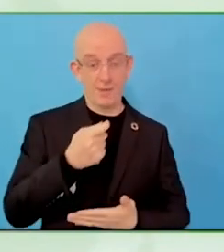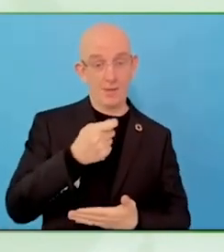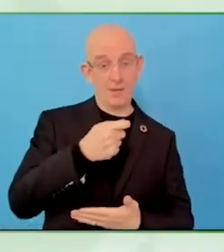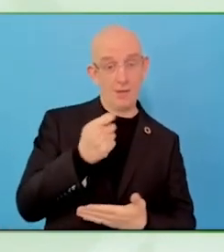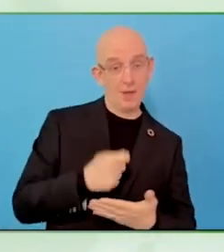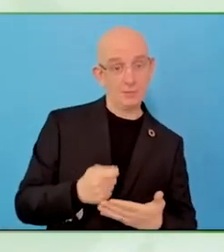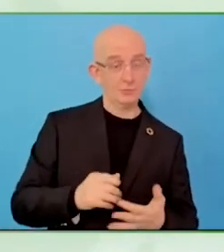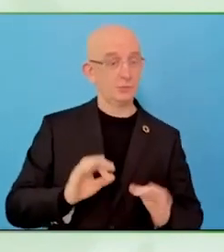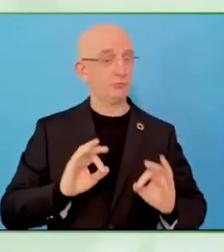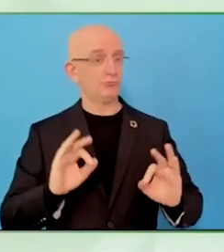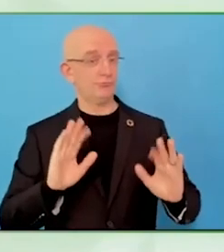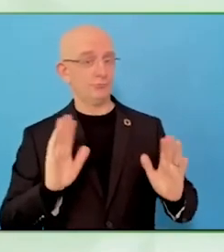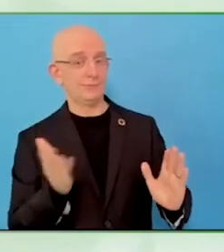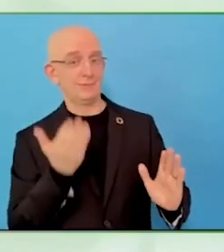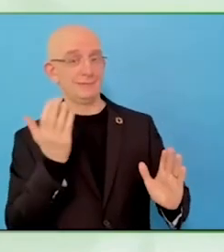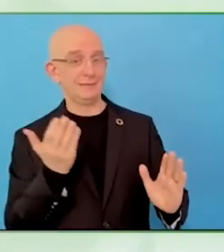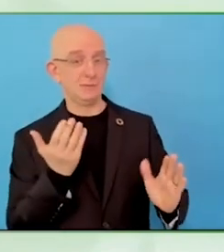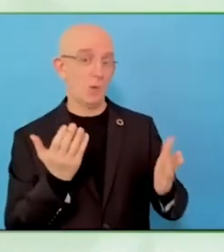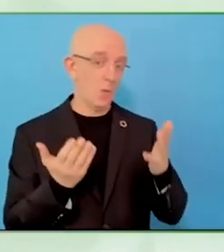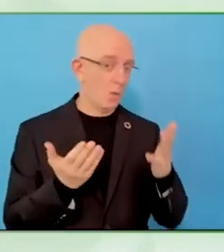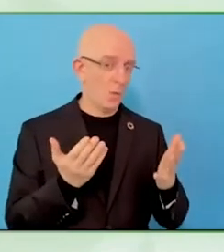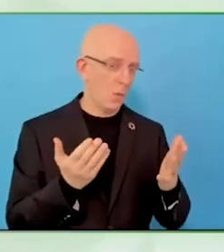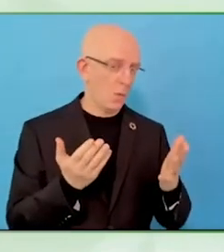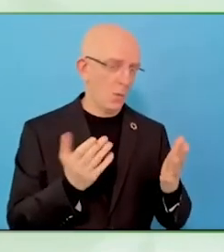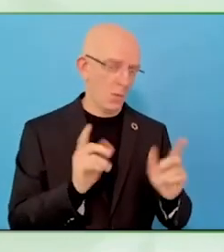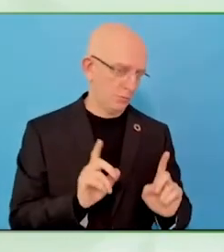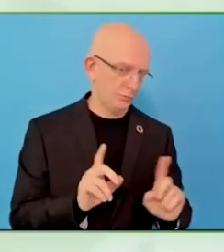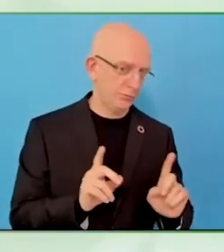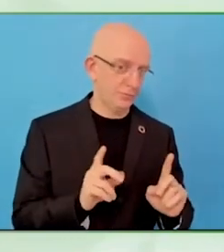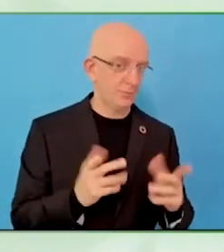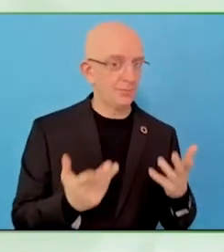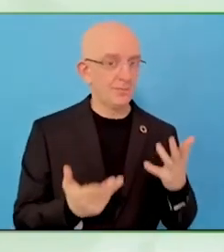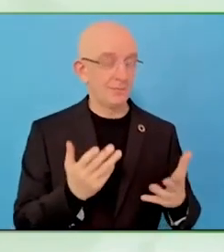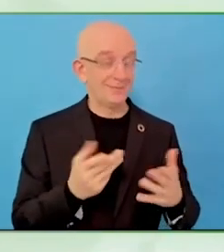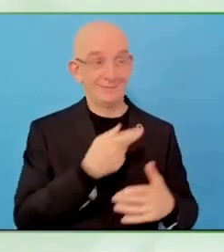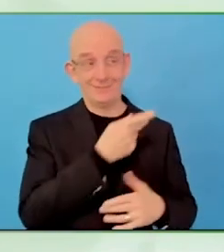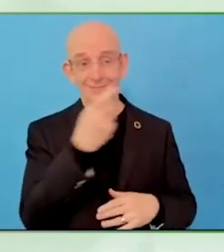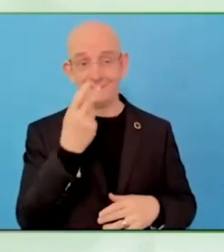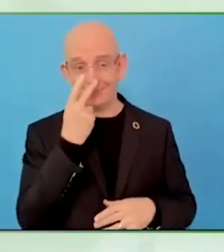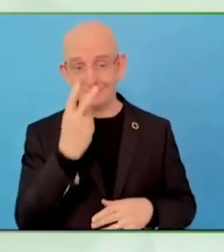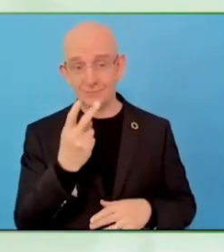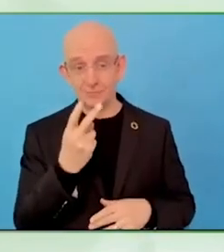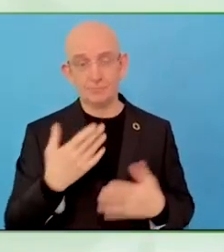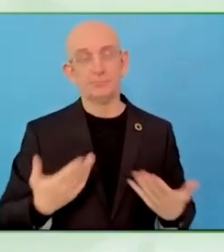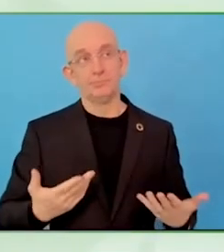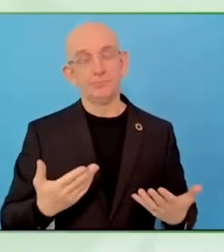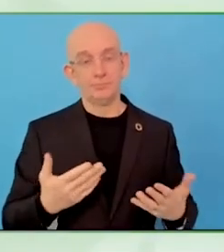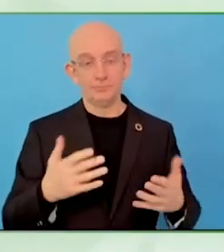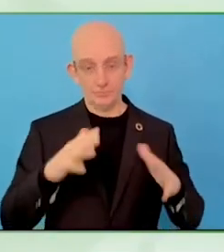Art to Heart started as an inclusive arts centre in 2018 and